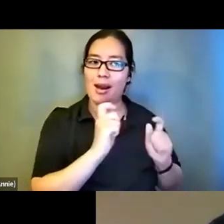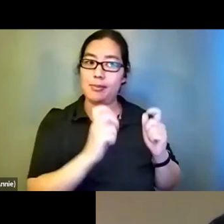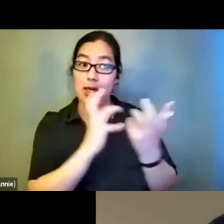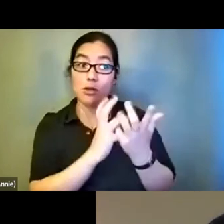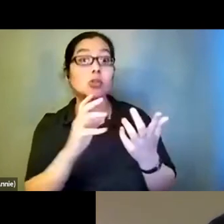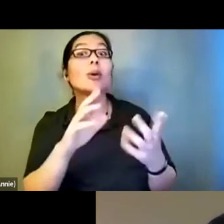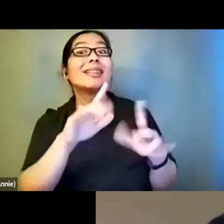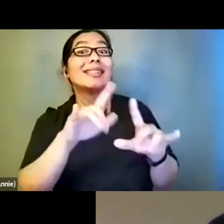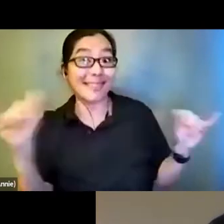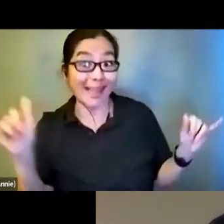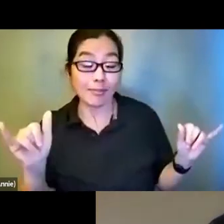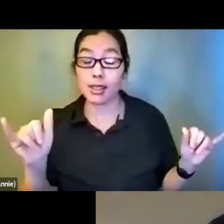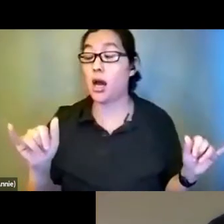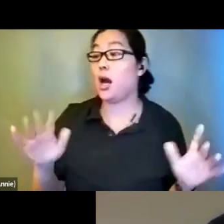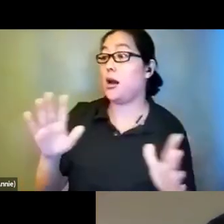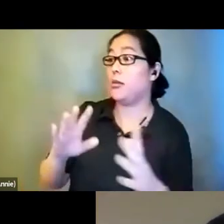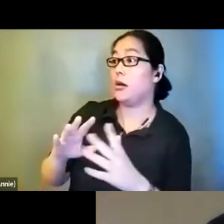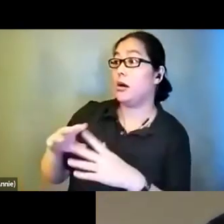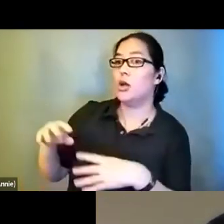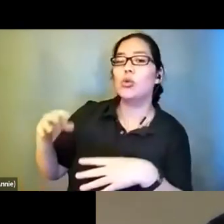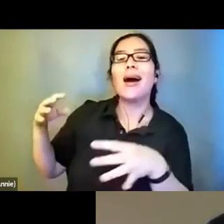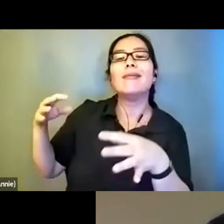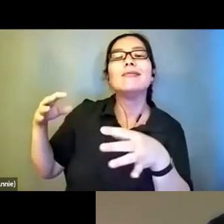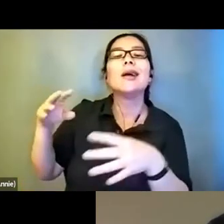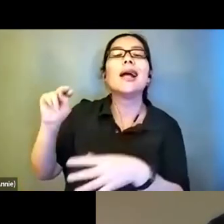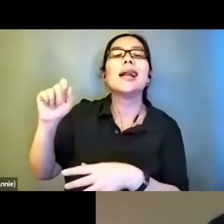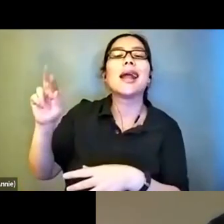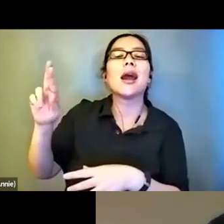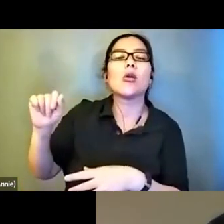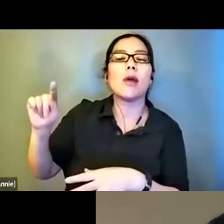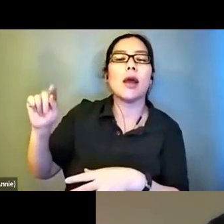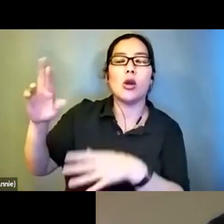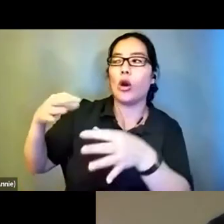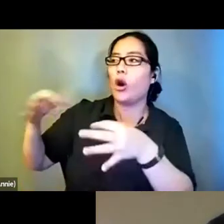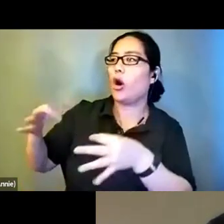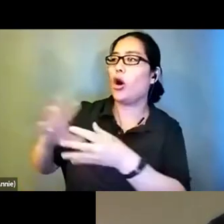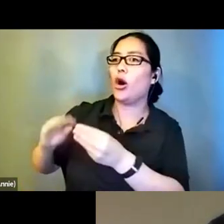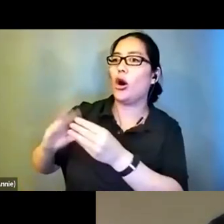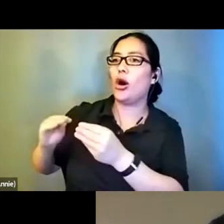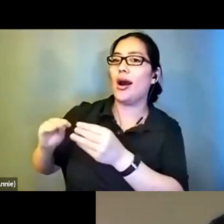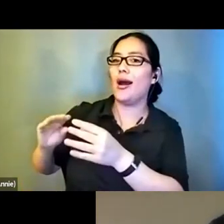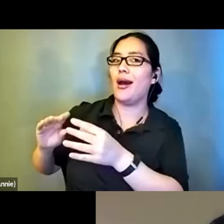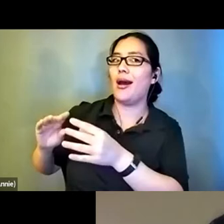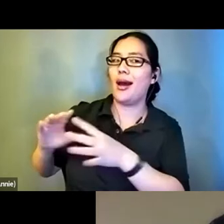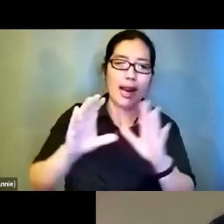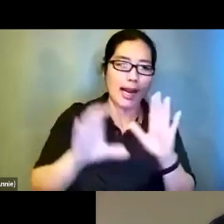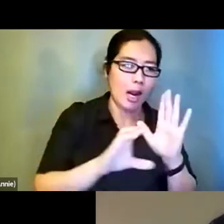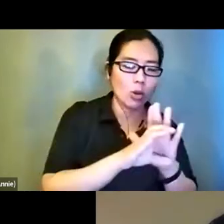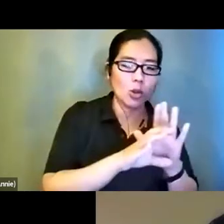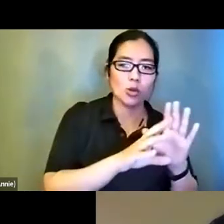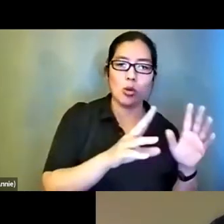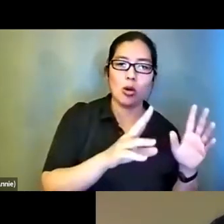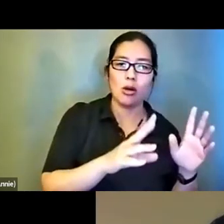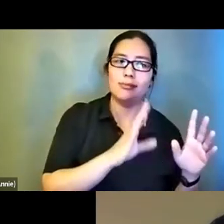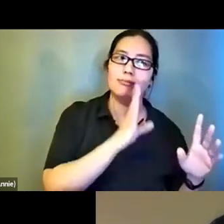if you were reading it as a book but then the characters would voice their own quotes and there would be sound